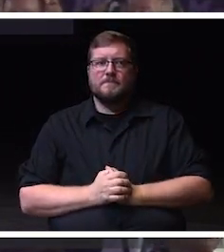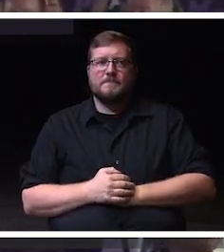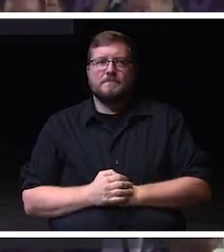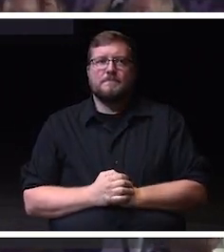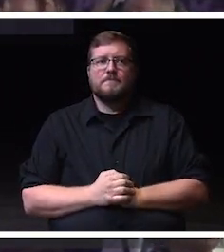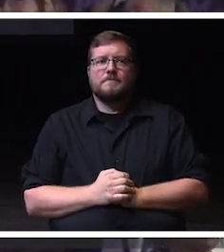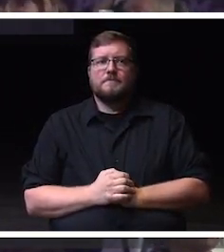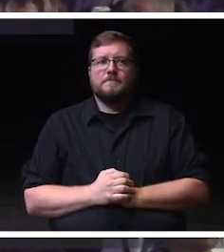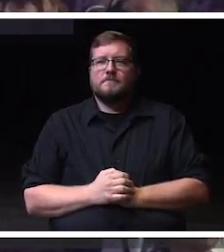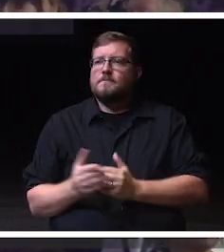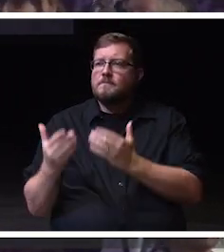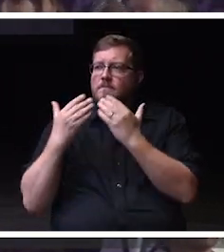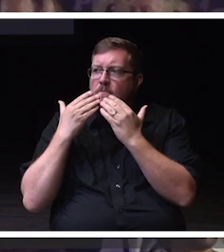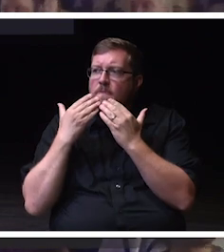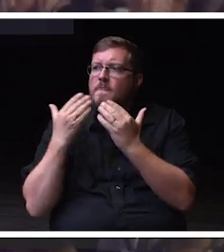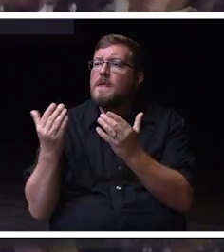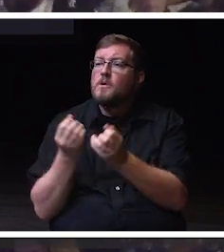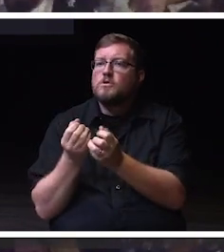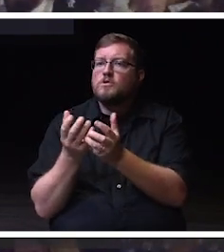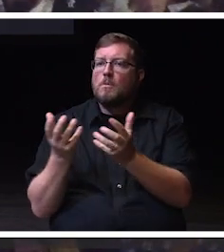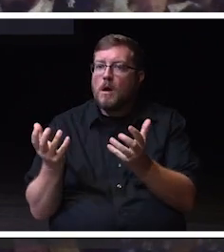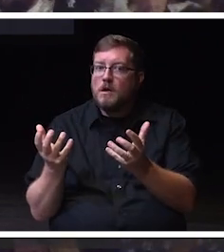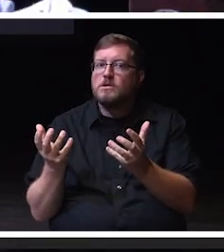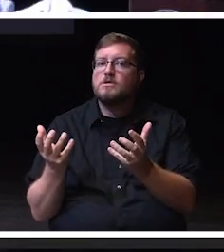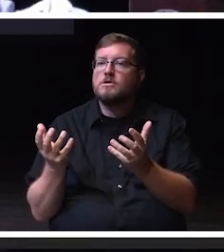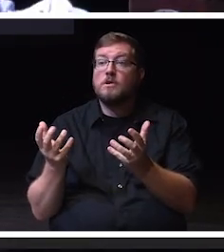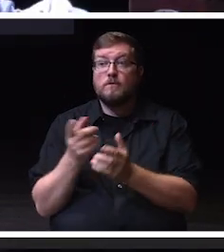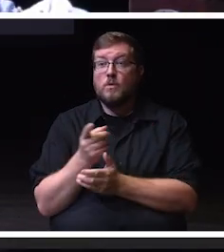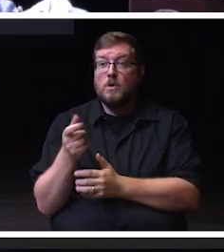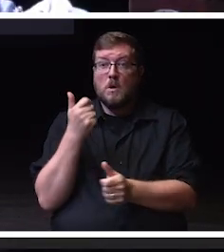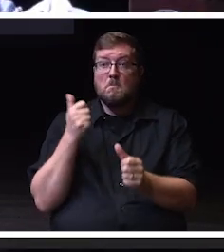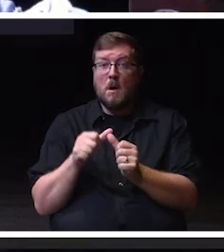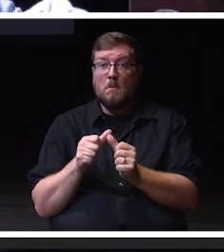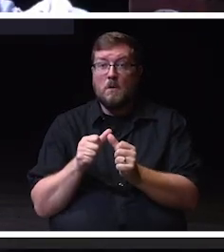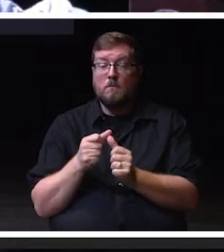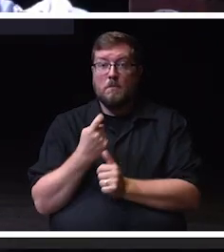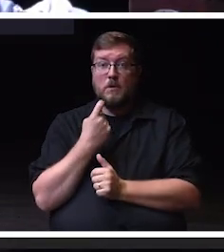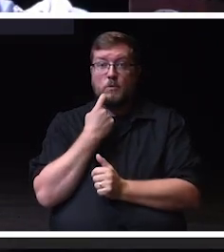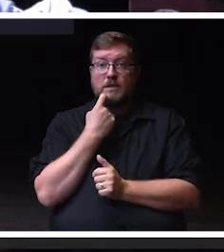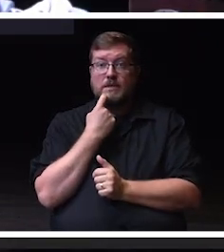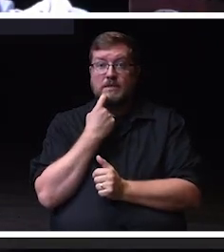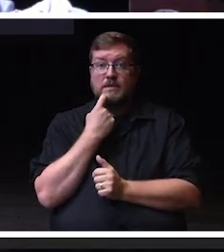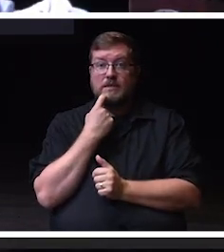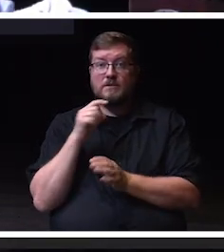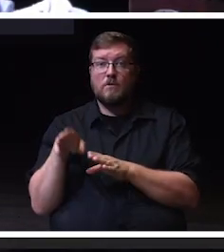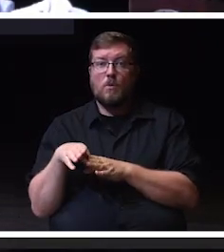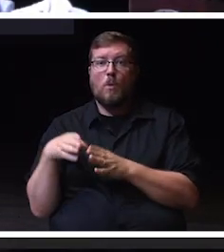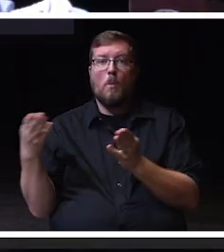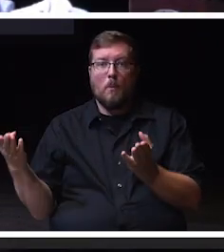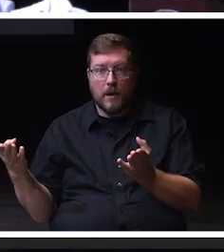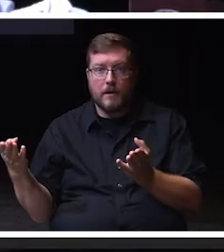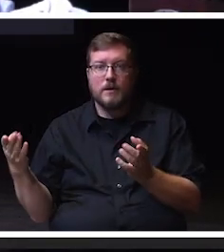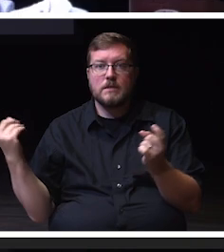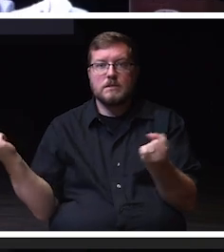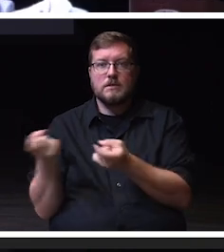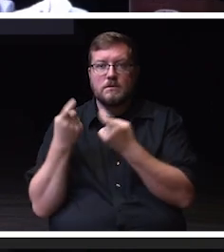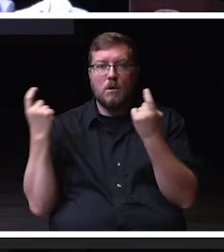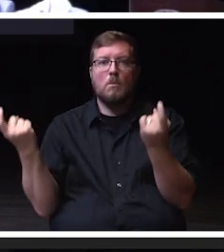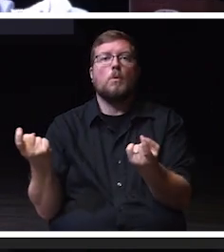Thank you very, very much. And if you could remember from this last, last opening, ceremony. When I first arrived,